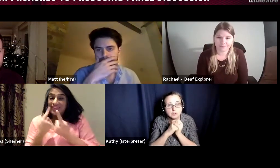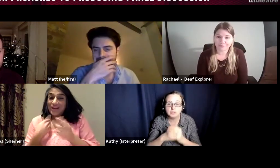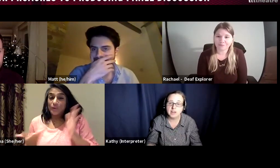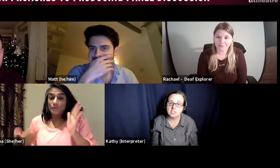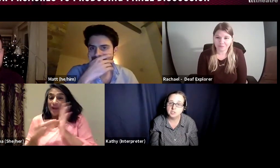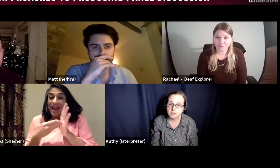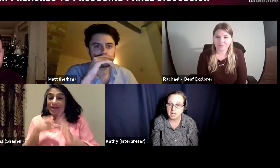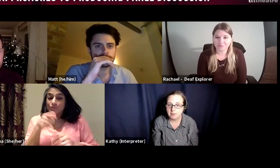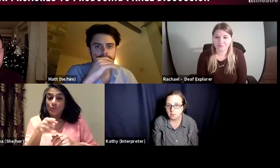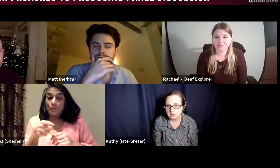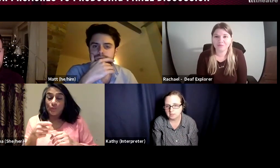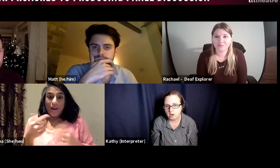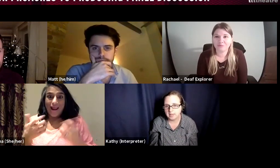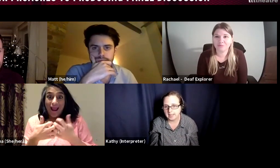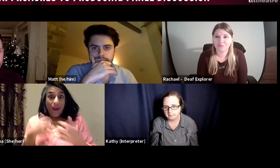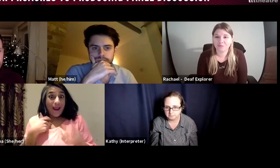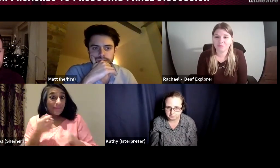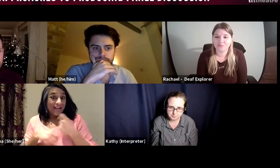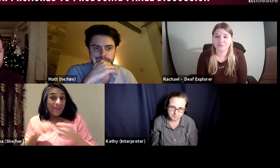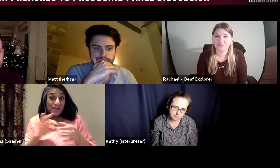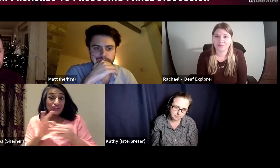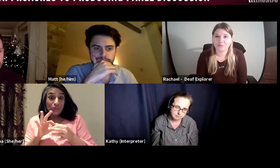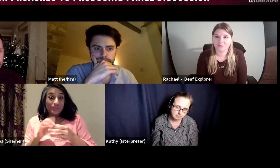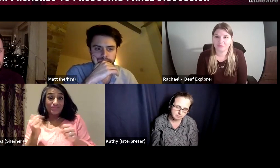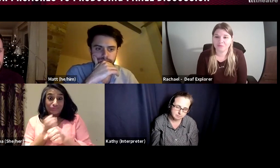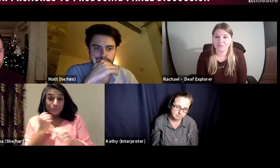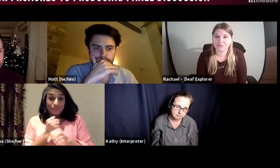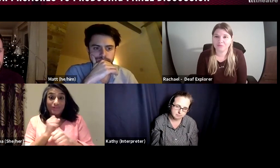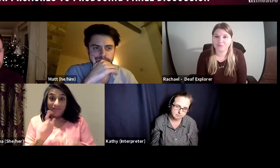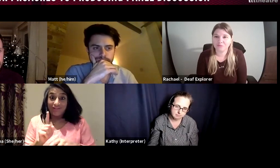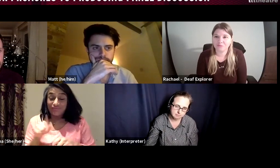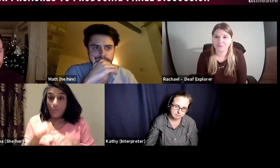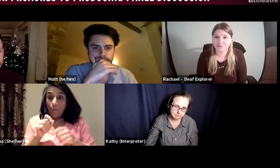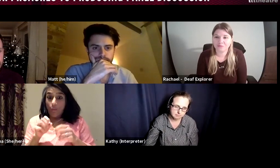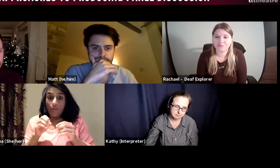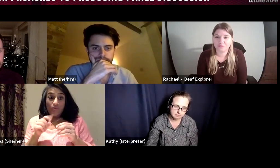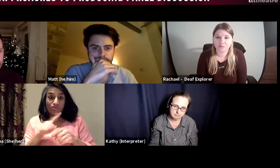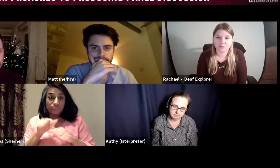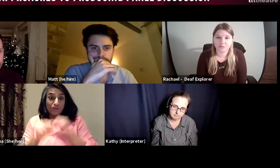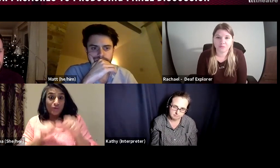face and you do come up with time and again. DEEPA: One thing wanted to add in regards to